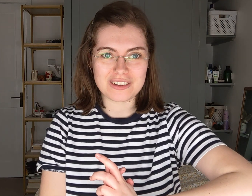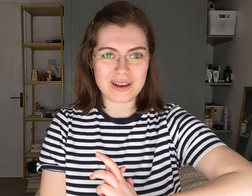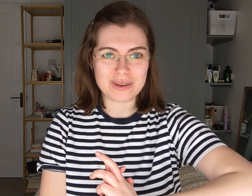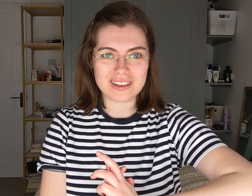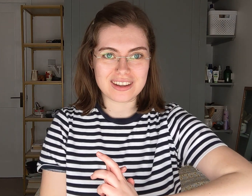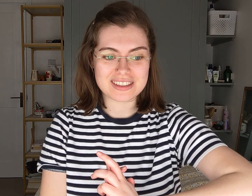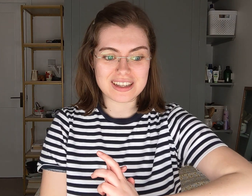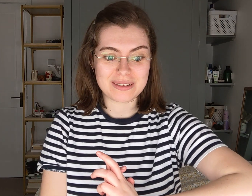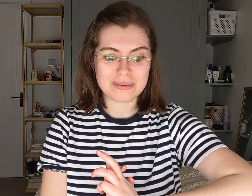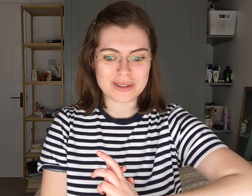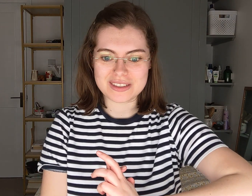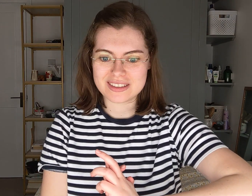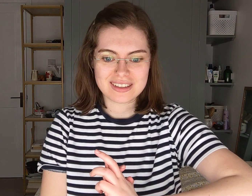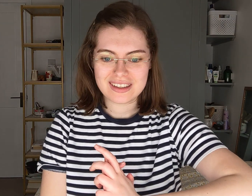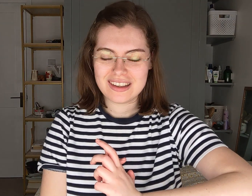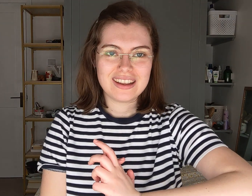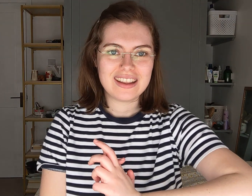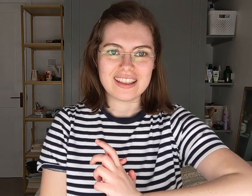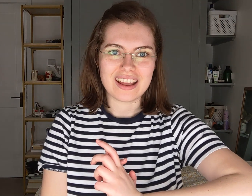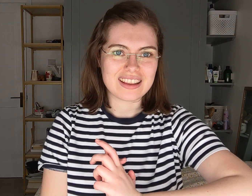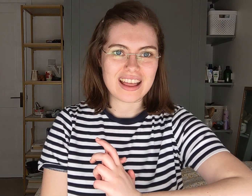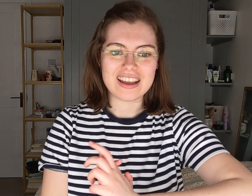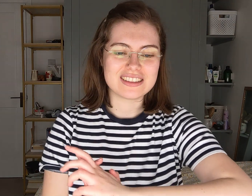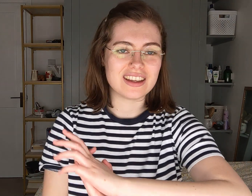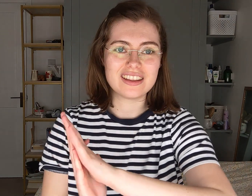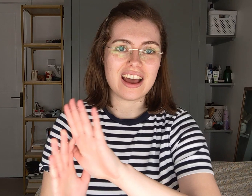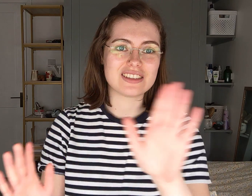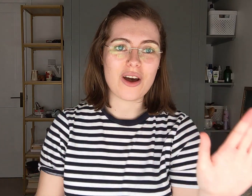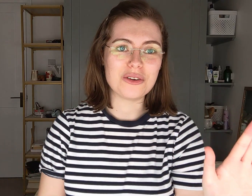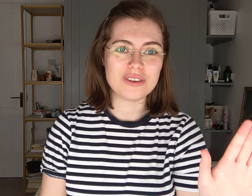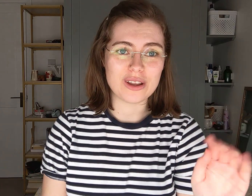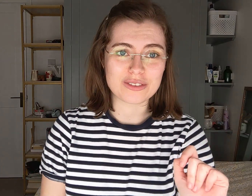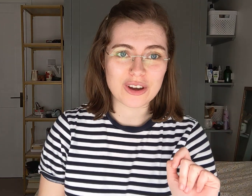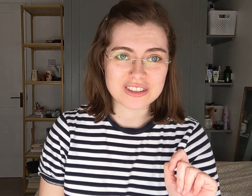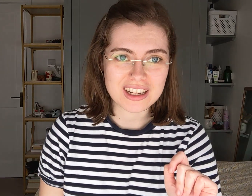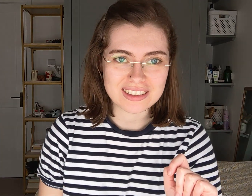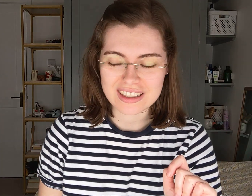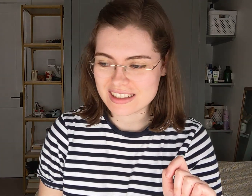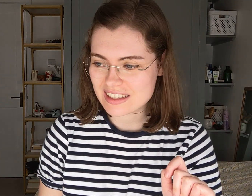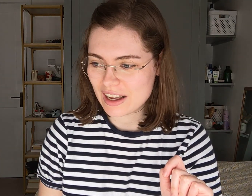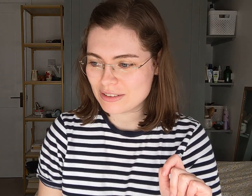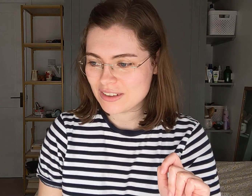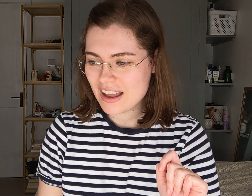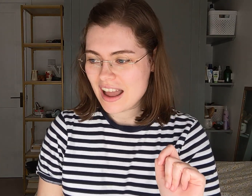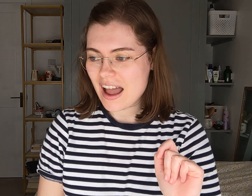flat with last year because. That is a that is a whole video of content in itself.Umm.